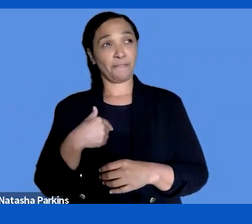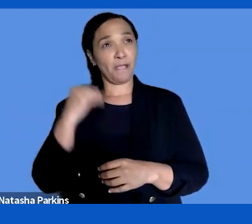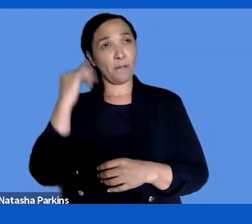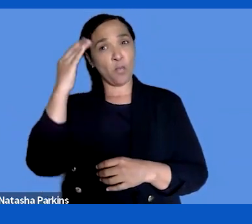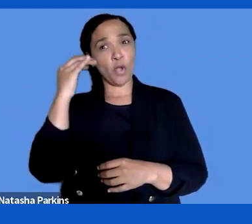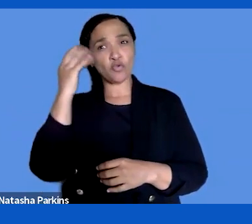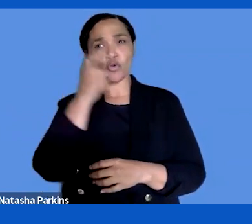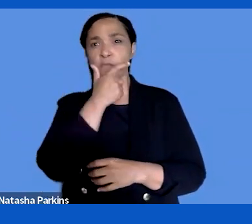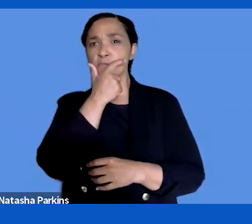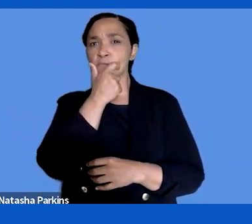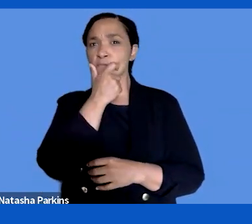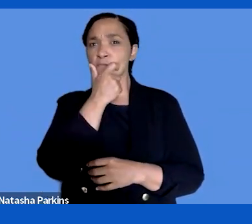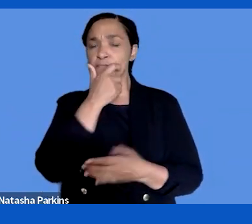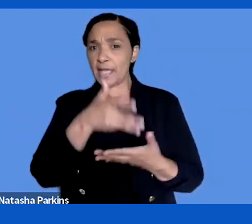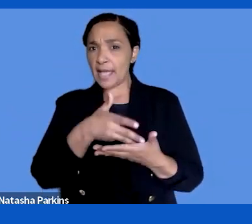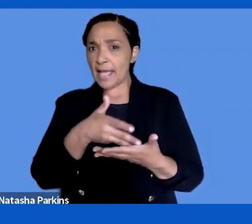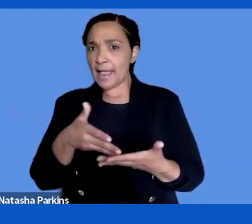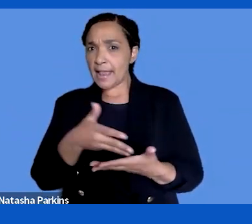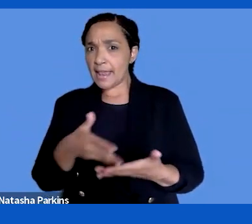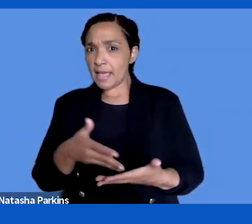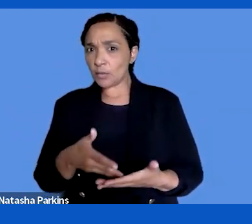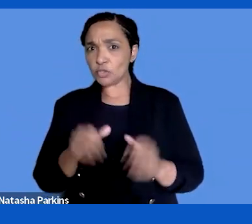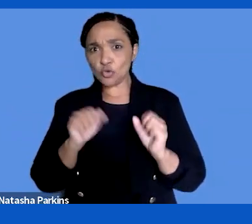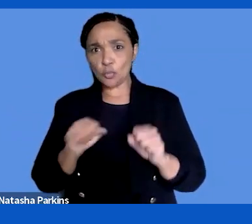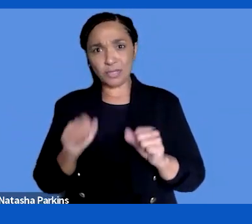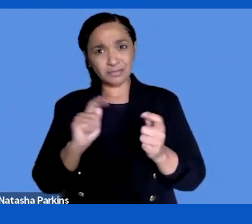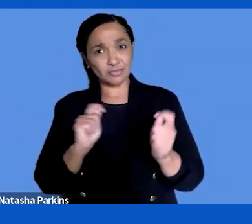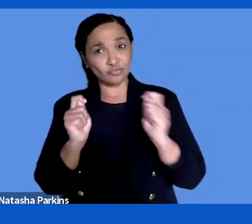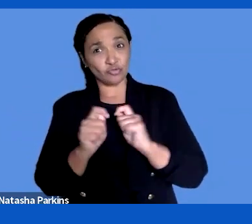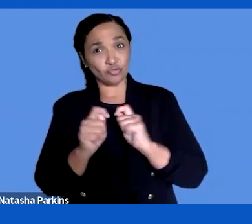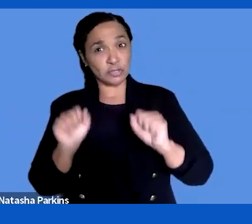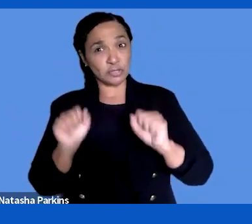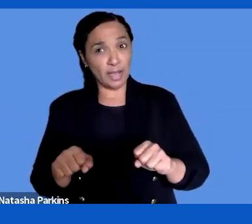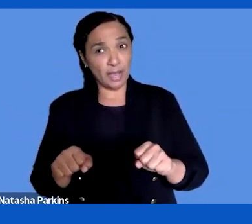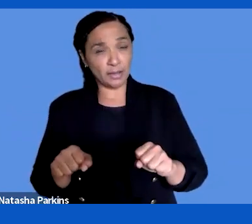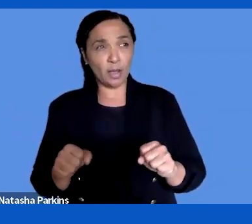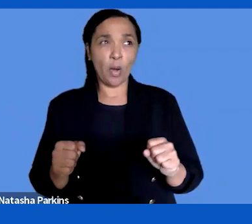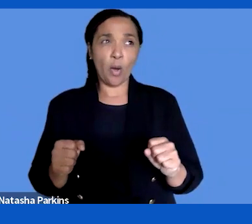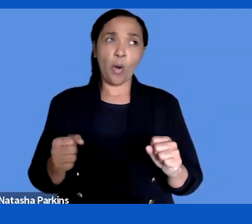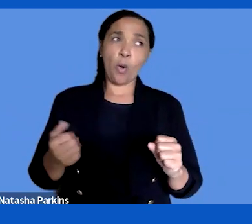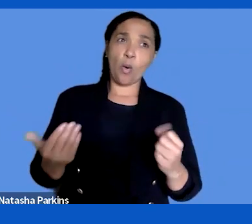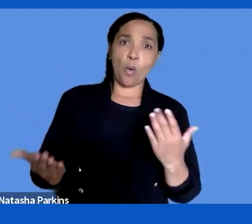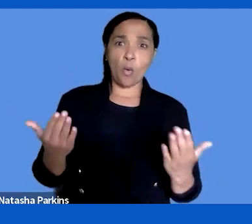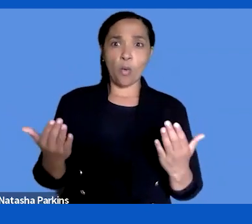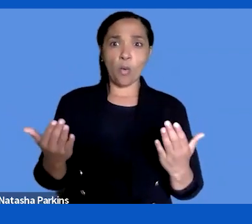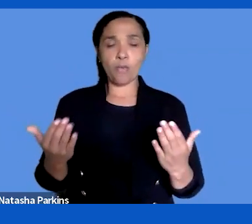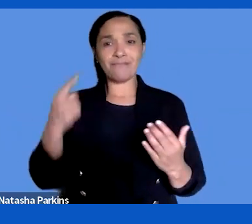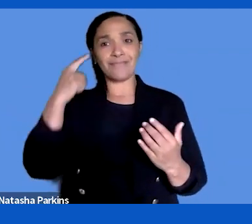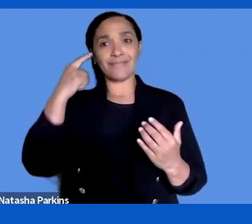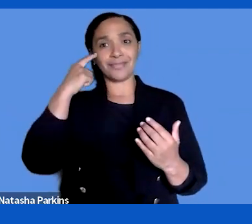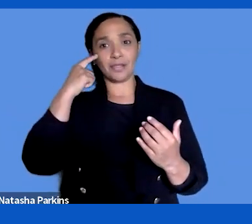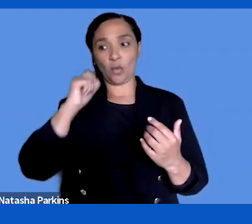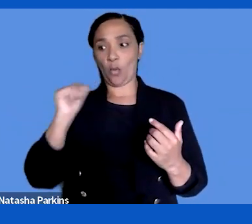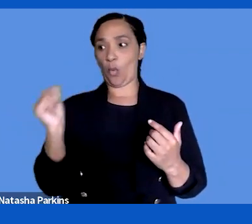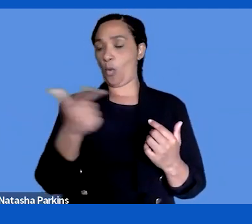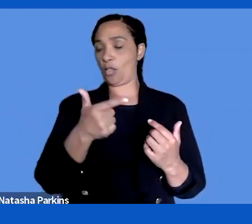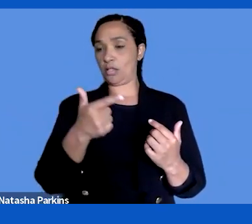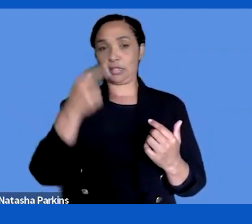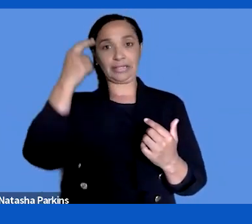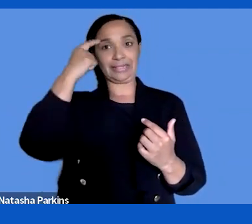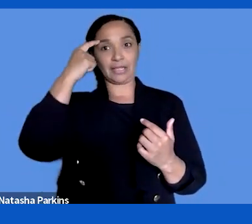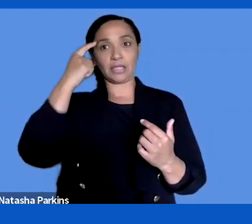also have a change of mind-set or if it will be everybody is socialized in their own environment